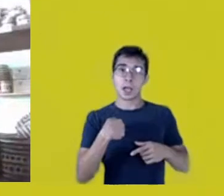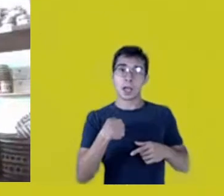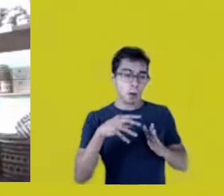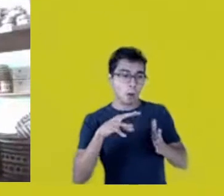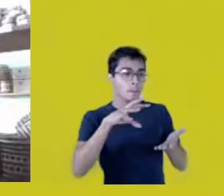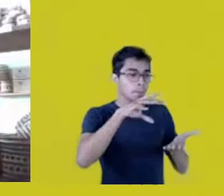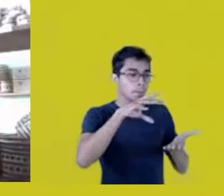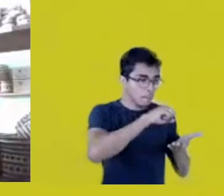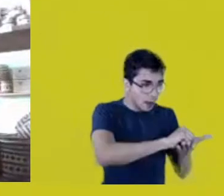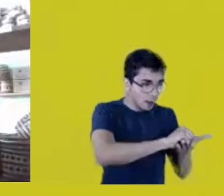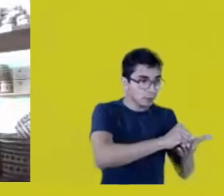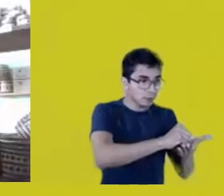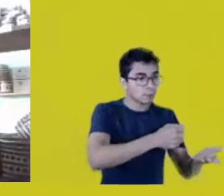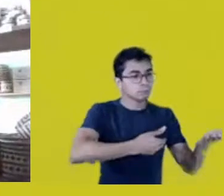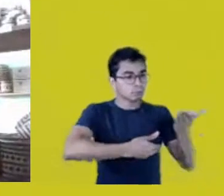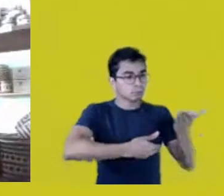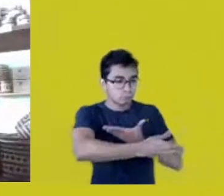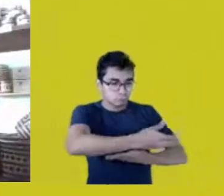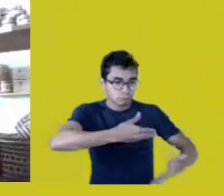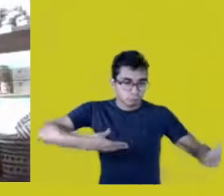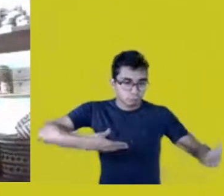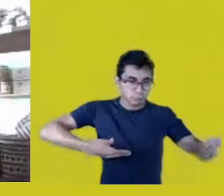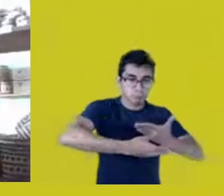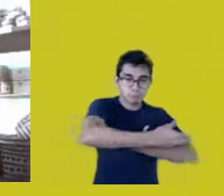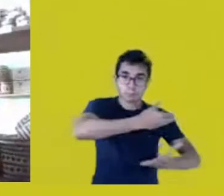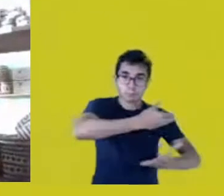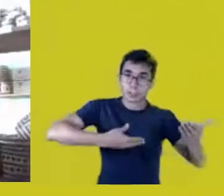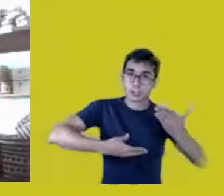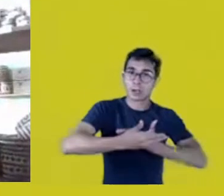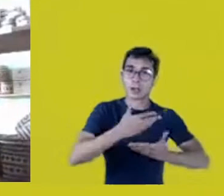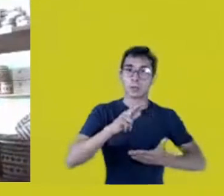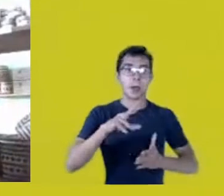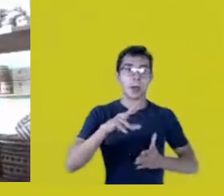Something that can be effectively shared.